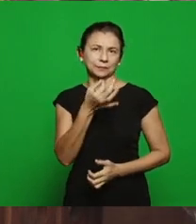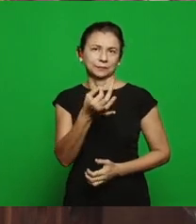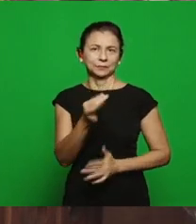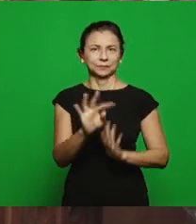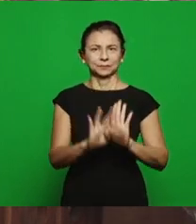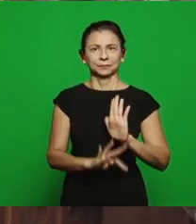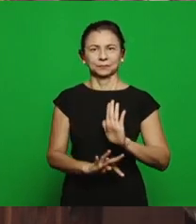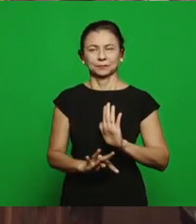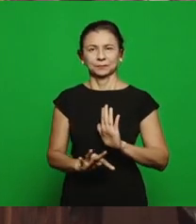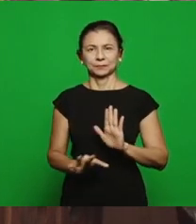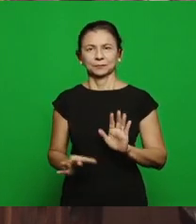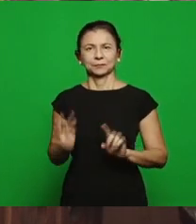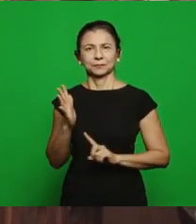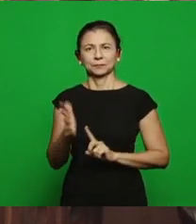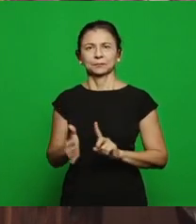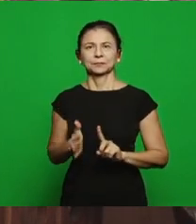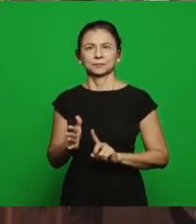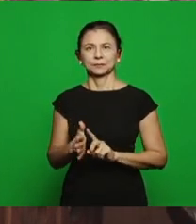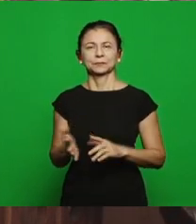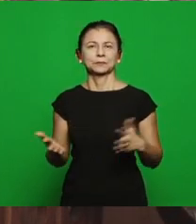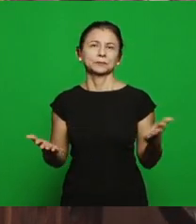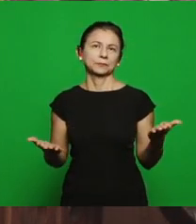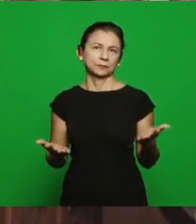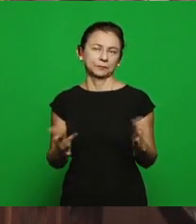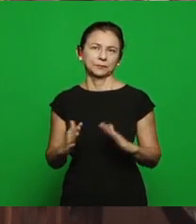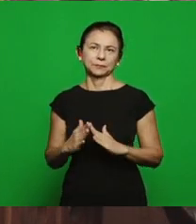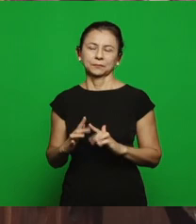for today's message to the church, to the